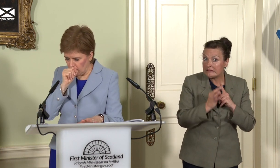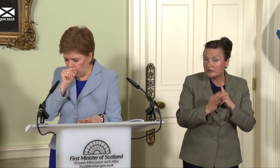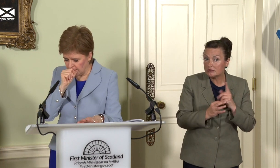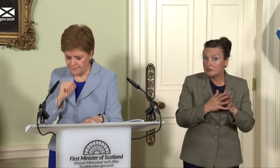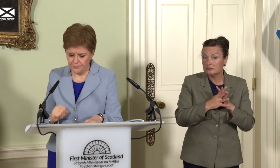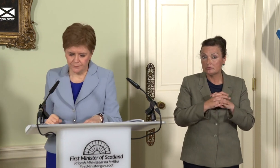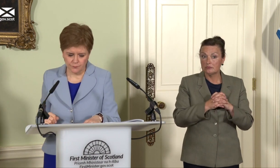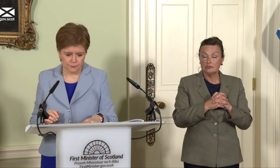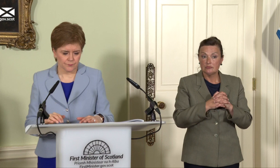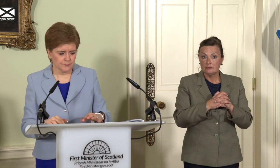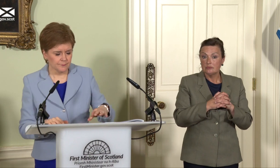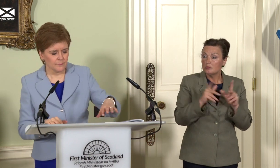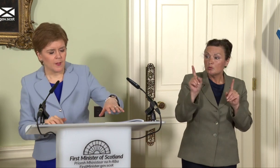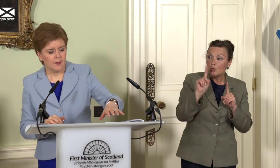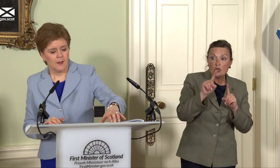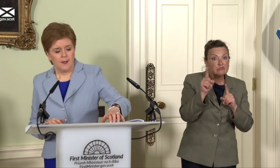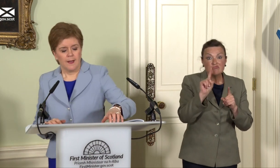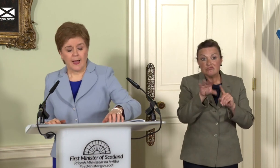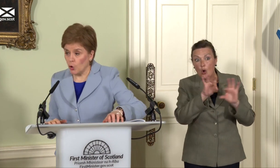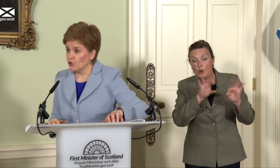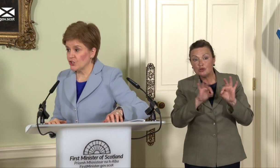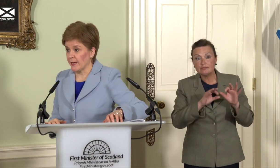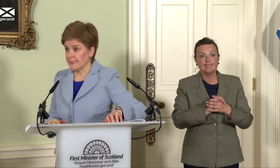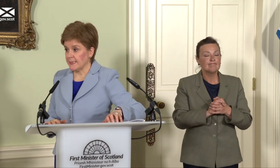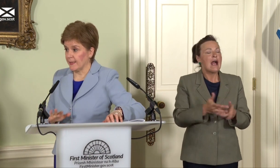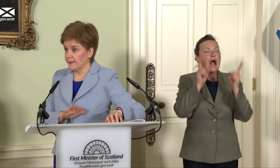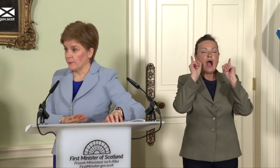of those options and ways forward would be? I’m not going to do that today, Alan. And I’m